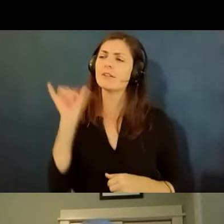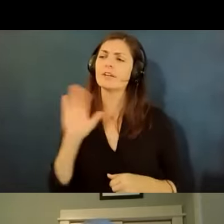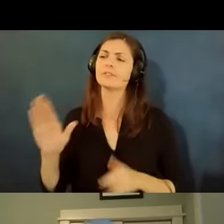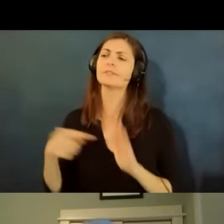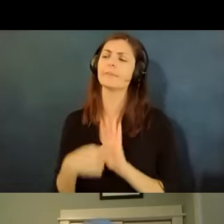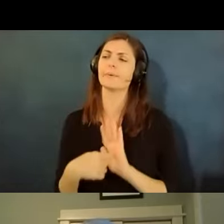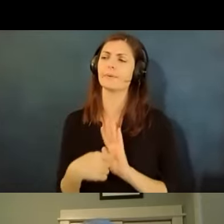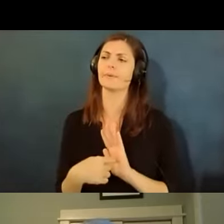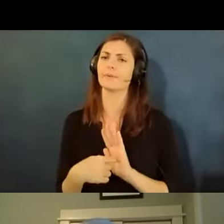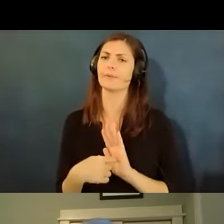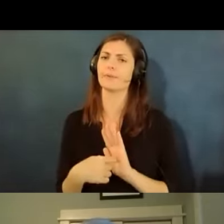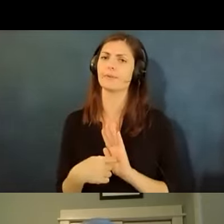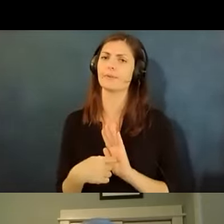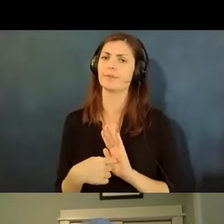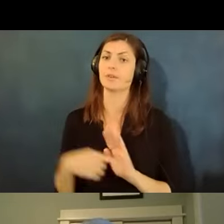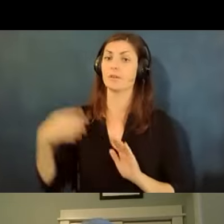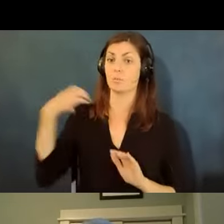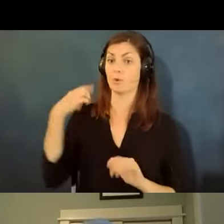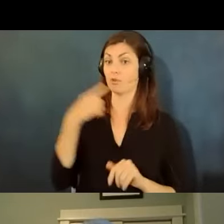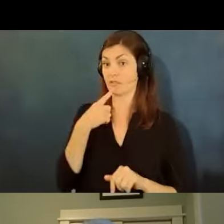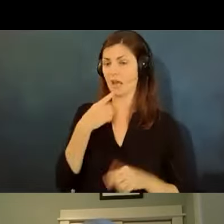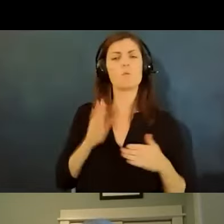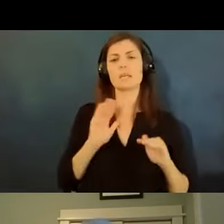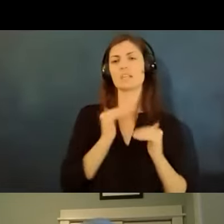that they said that's all they were going to do but then they ended up asking about